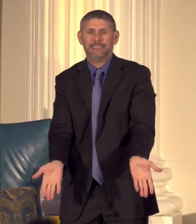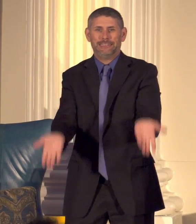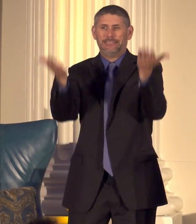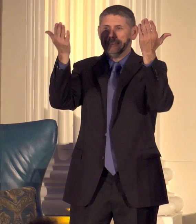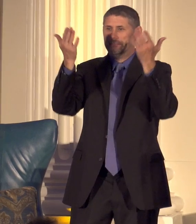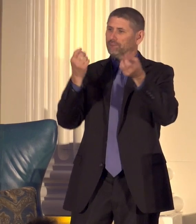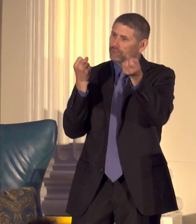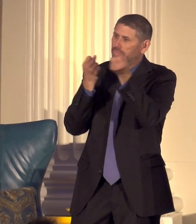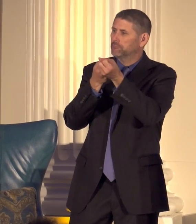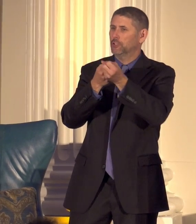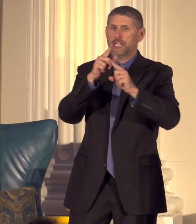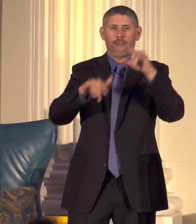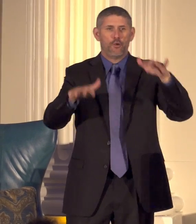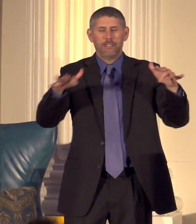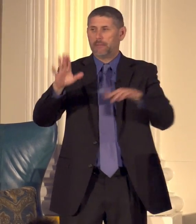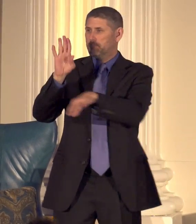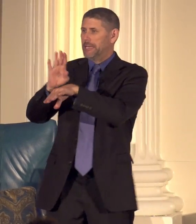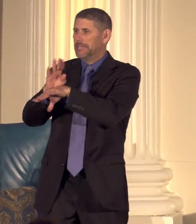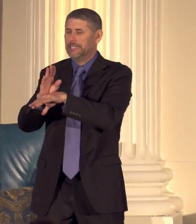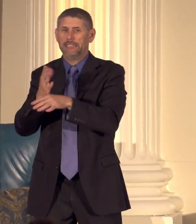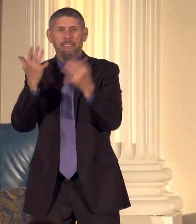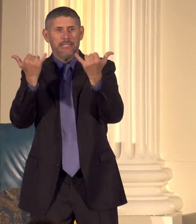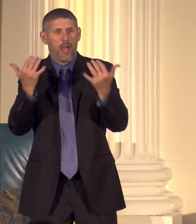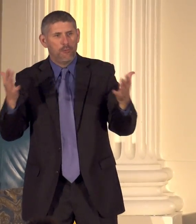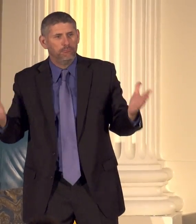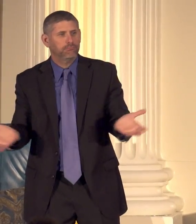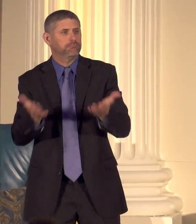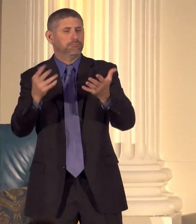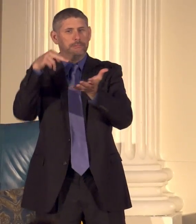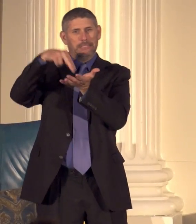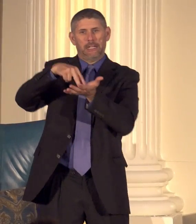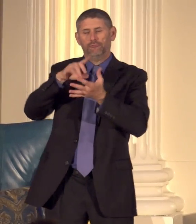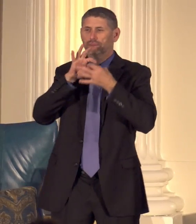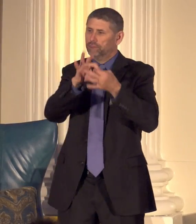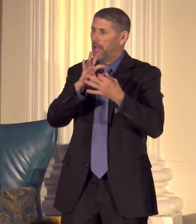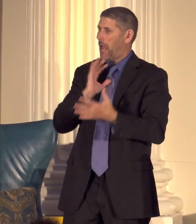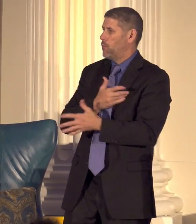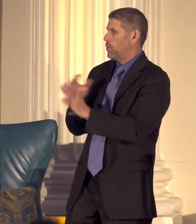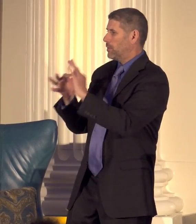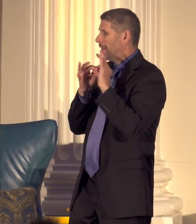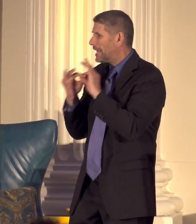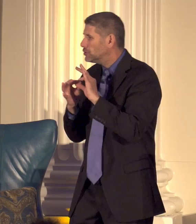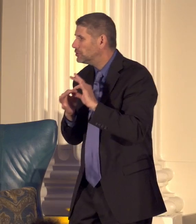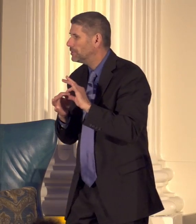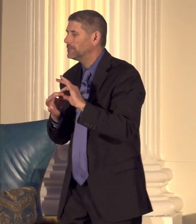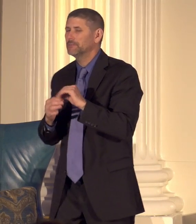business but stand together for diversity in our relationships that